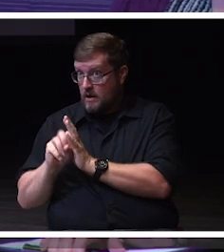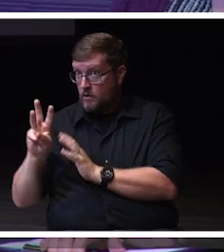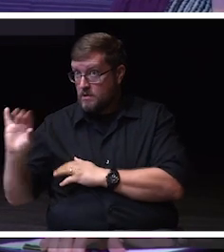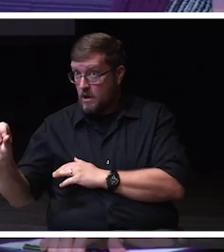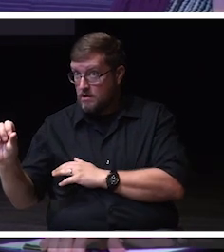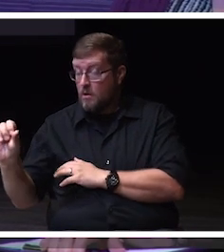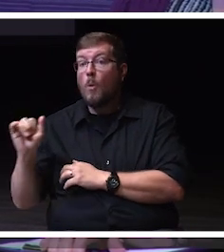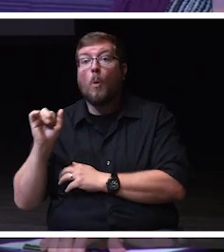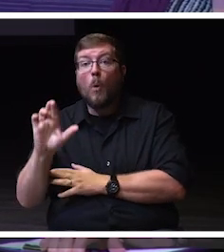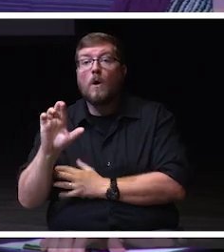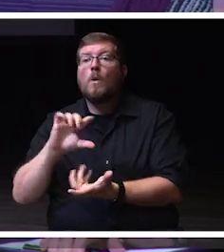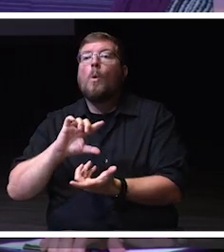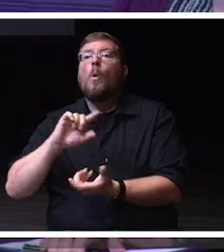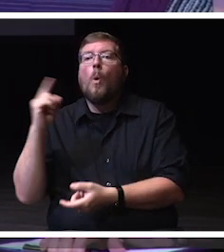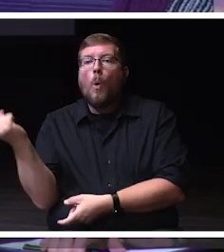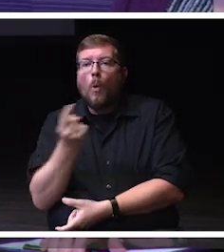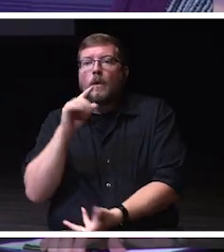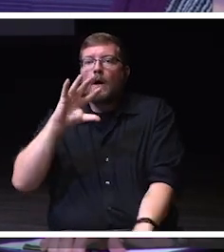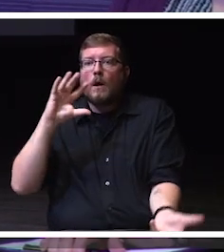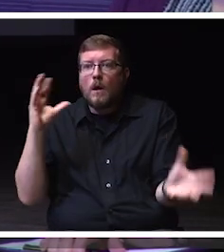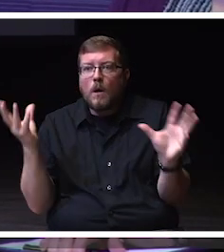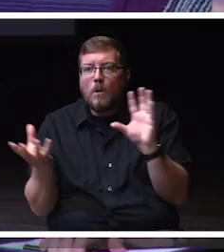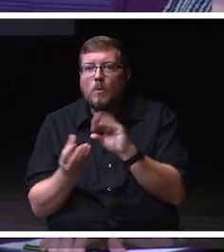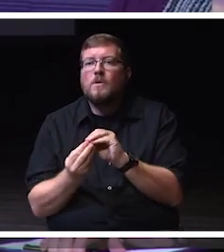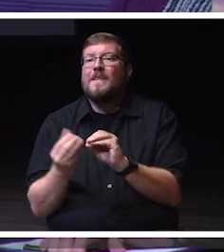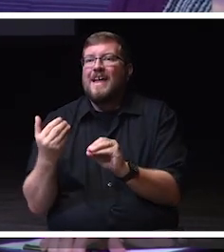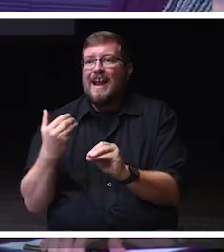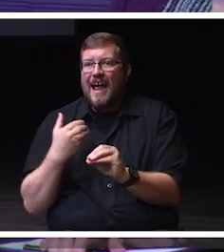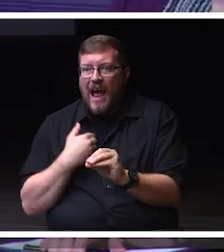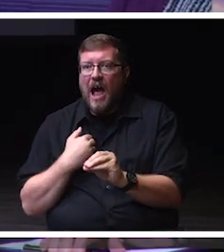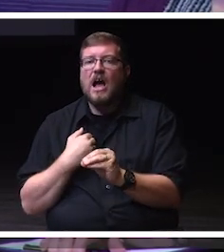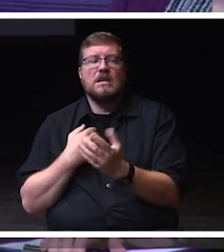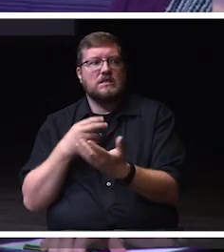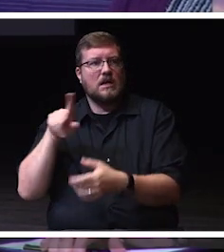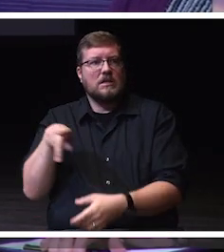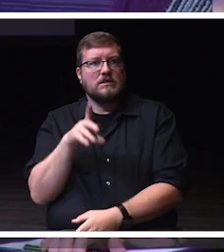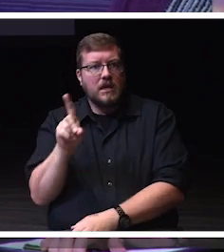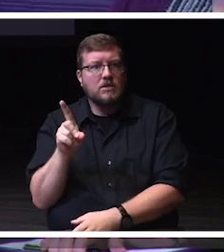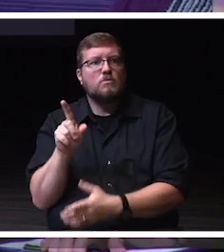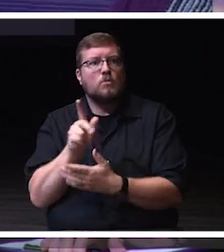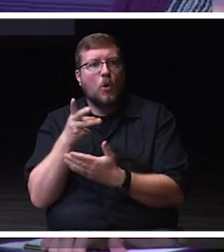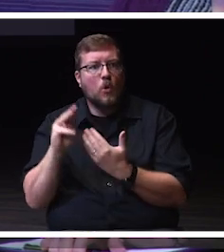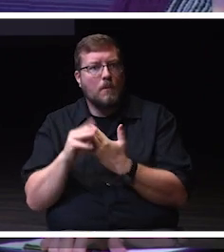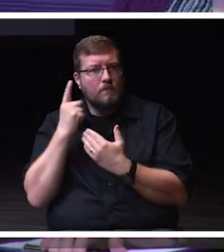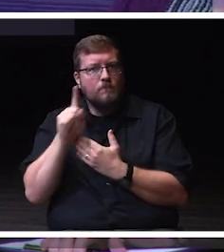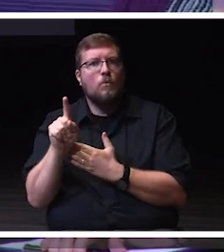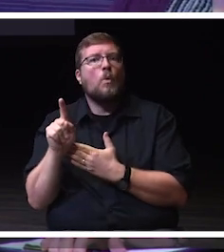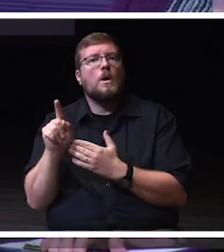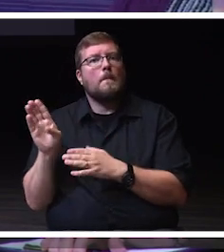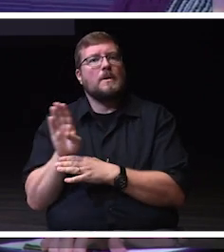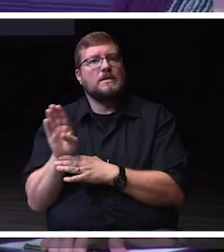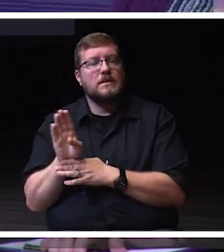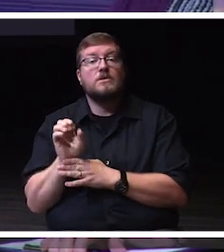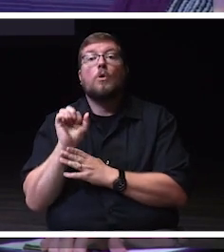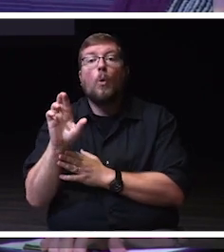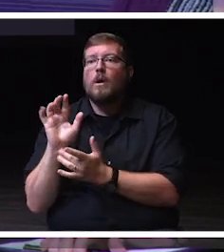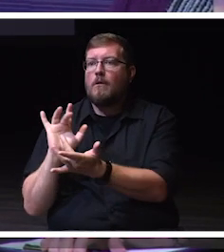in the system that has a doctoral program in business or even a vibrant online program that started 25 years ago.